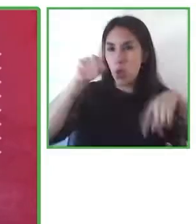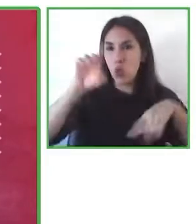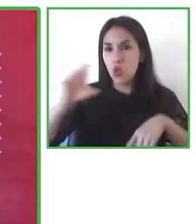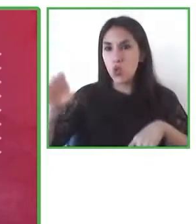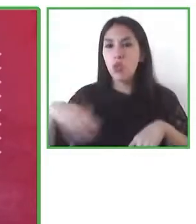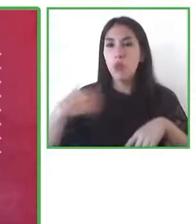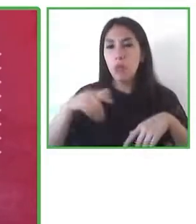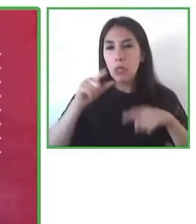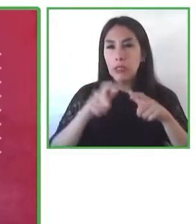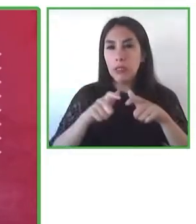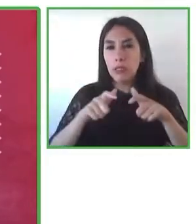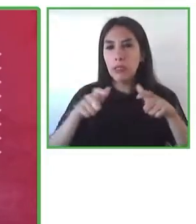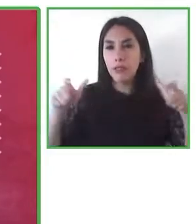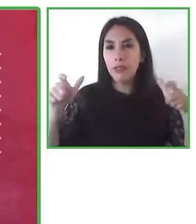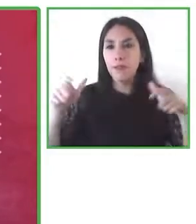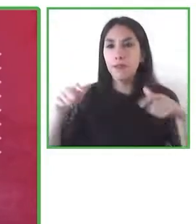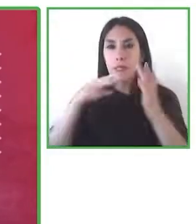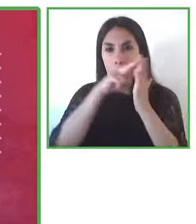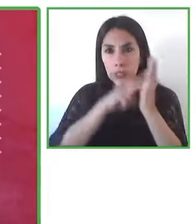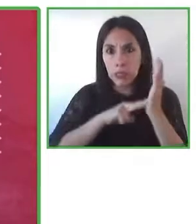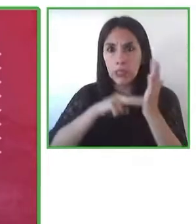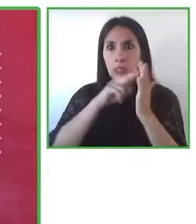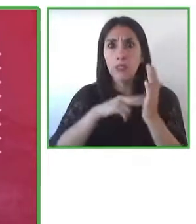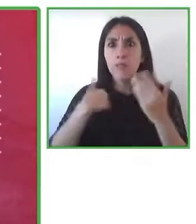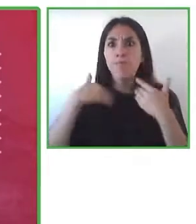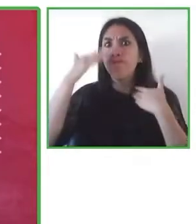leads to fewer labour opportunities. So,